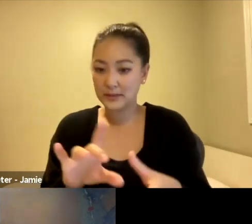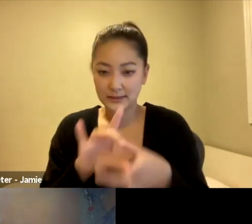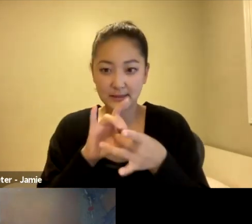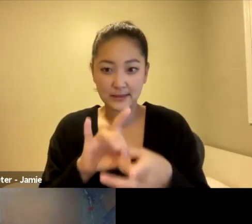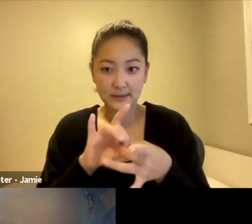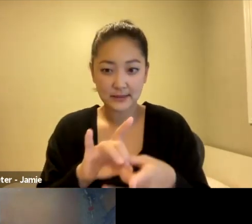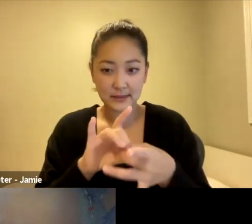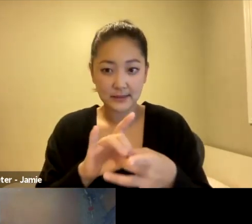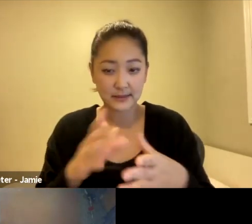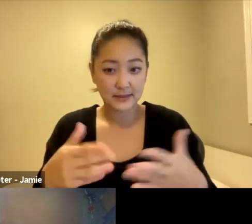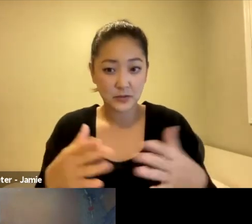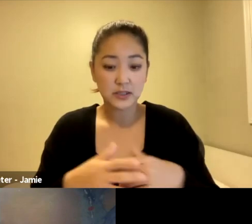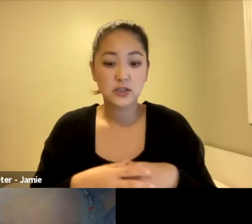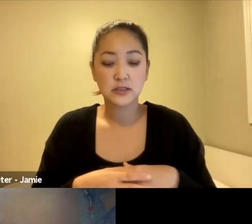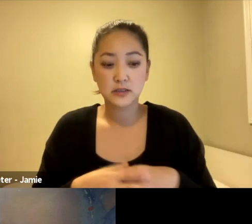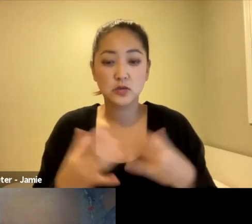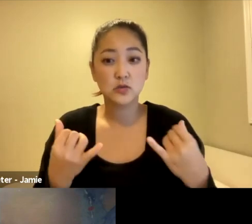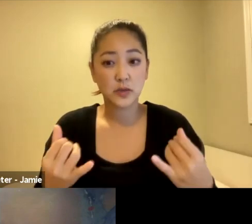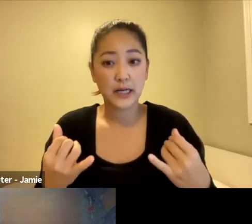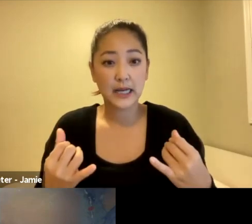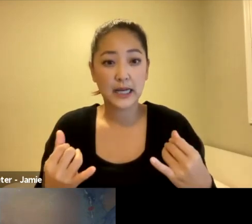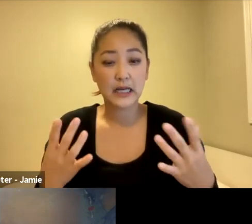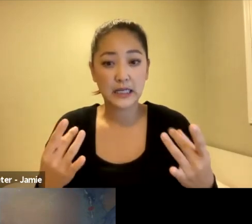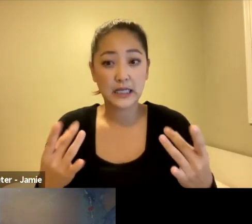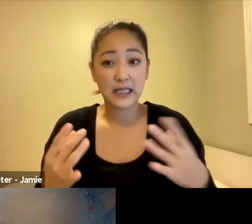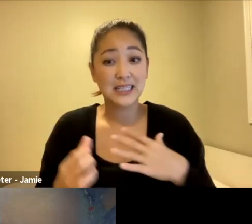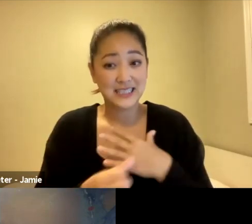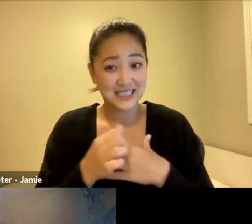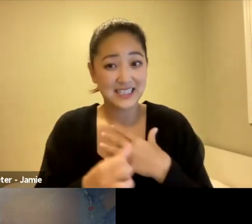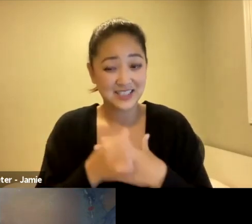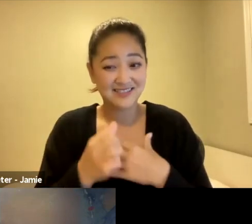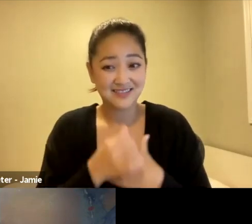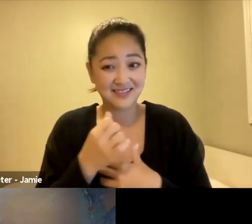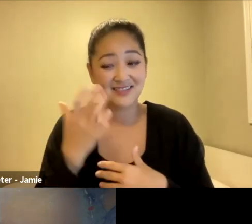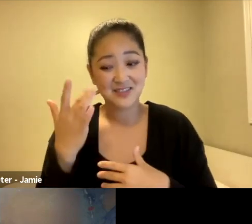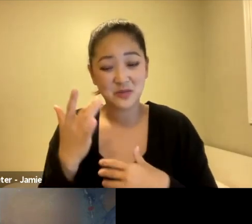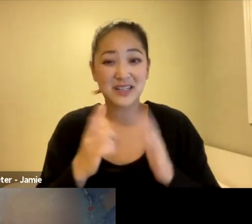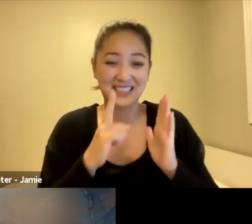the danger we are experiencing with the oil extraction and mining extraction.